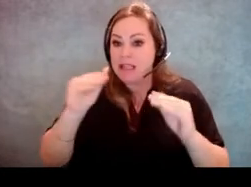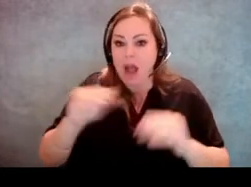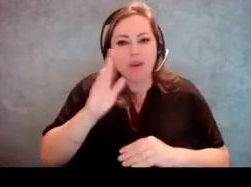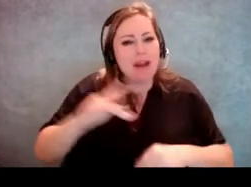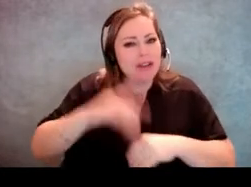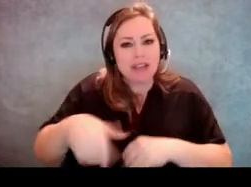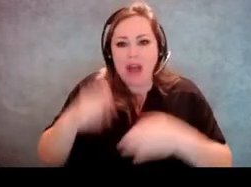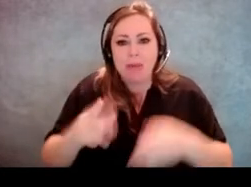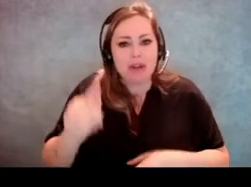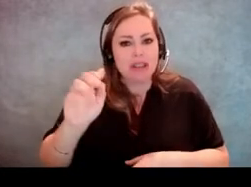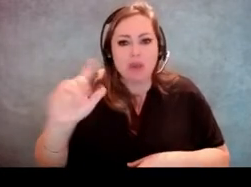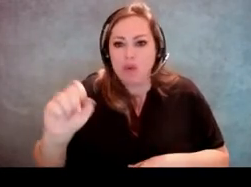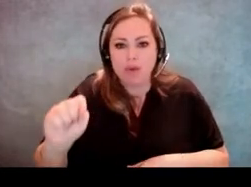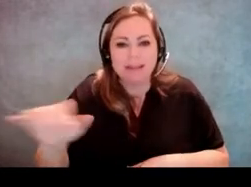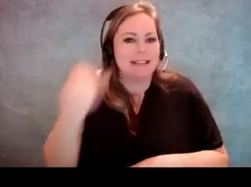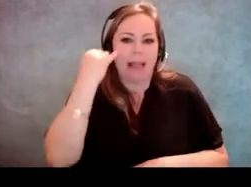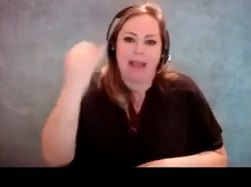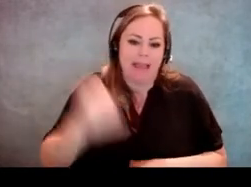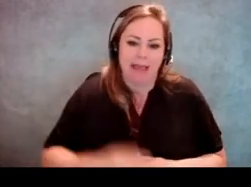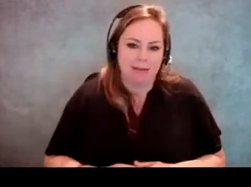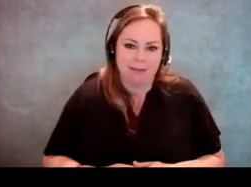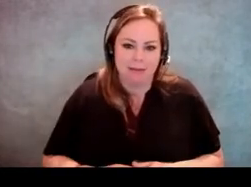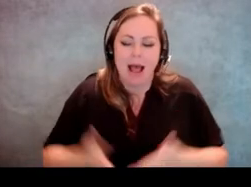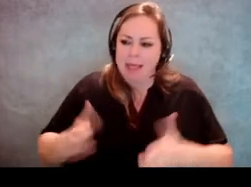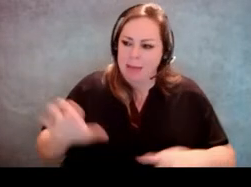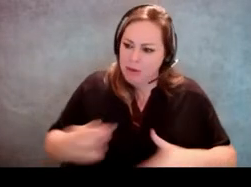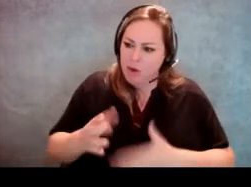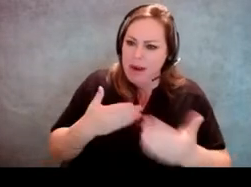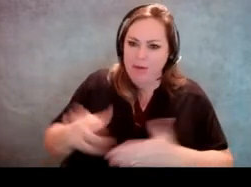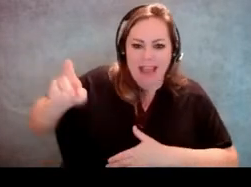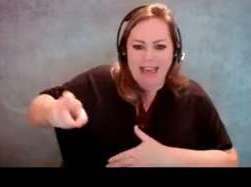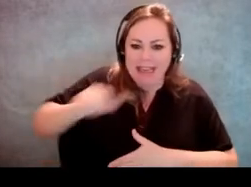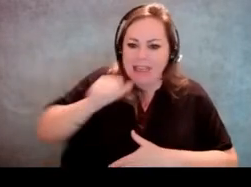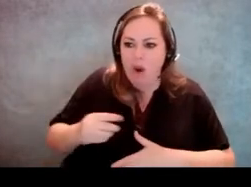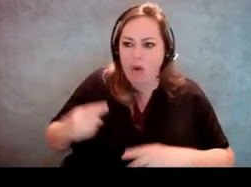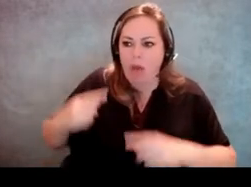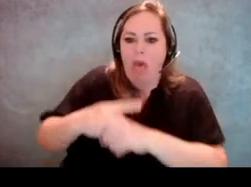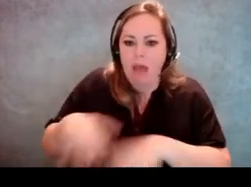You don't mess with somebody's tools. So just let them do what they need to do and don't take control of it for them.